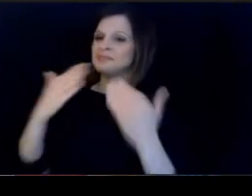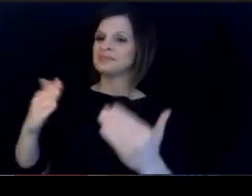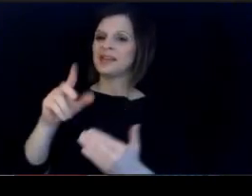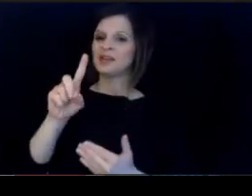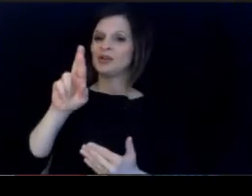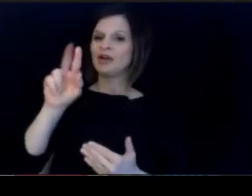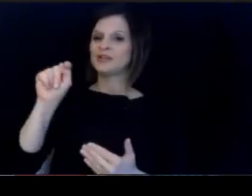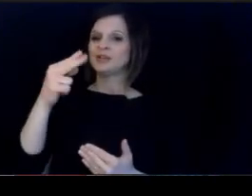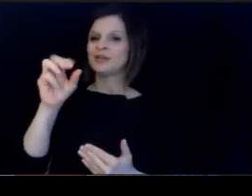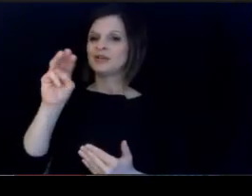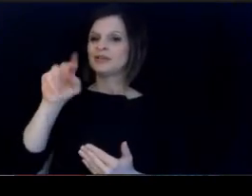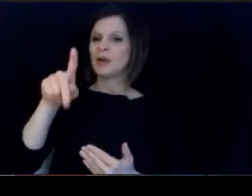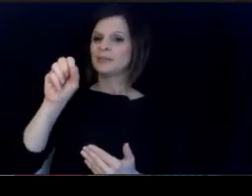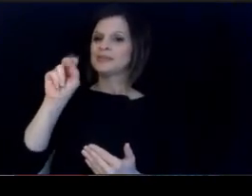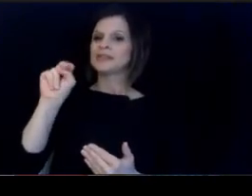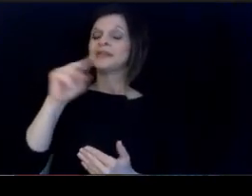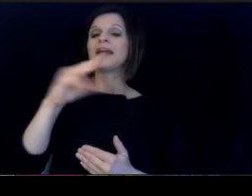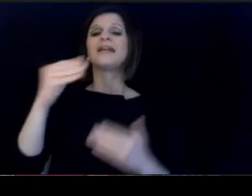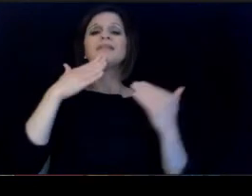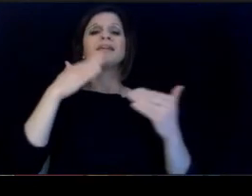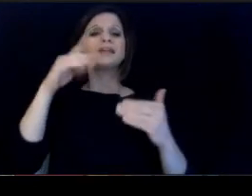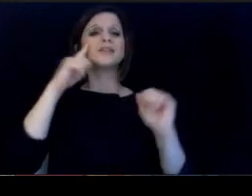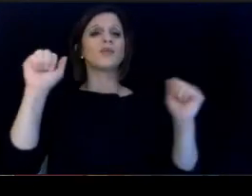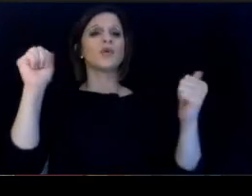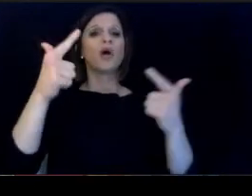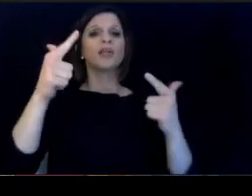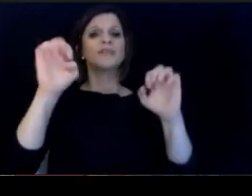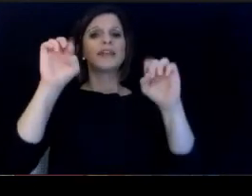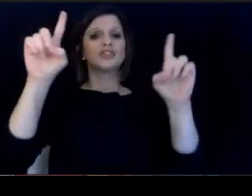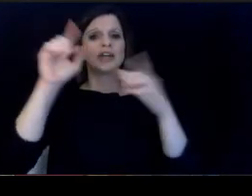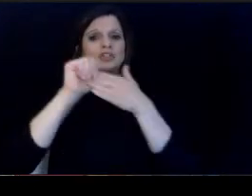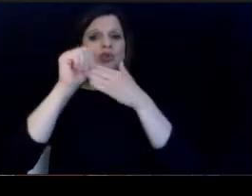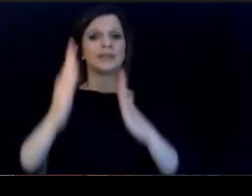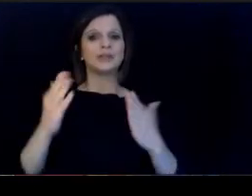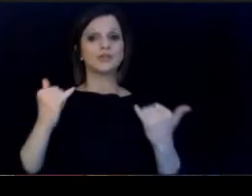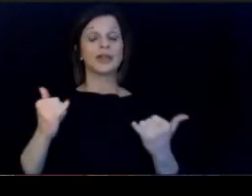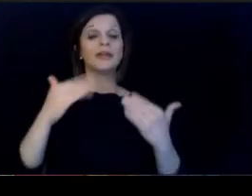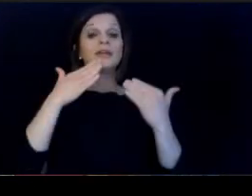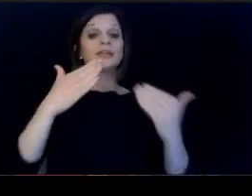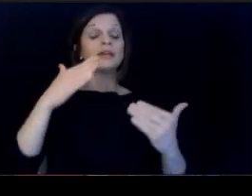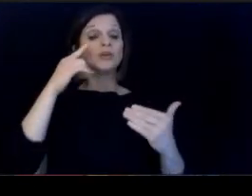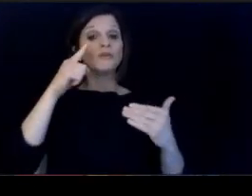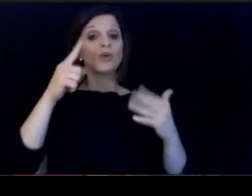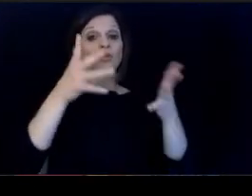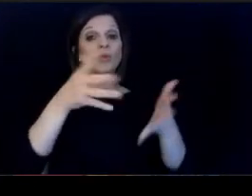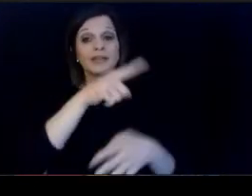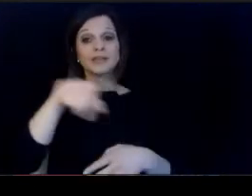Thank you Doctor Thompson, and thanks to all the league leaders here. with us today and thanks to the rest of you who are watching.